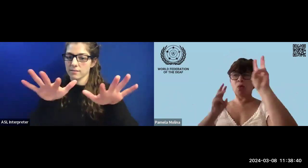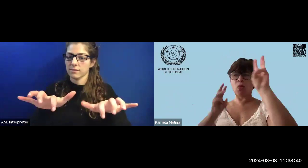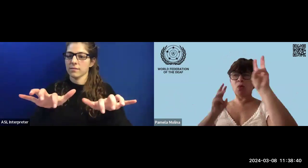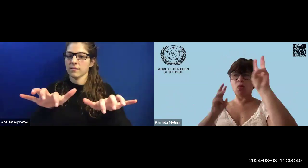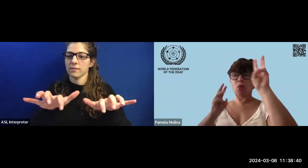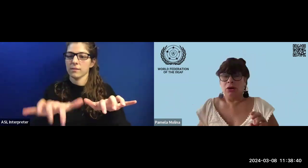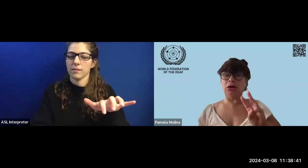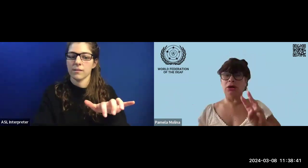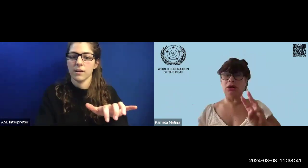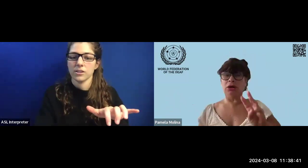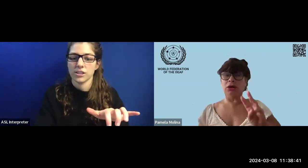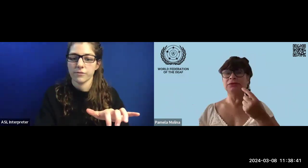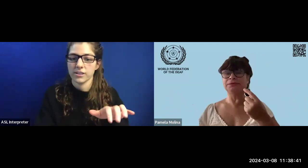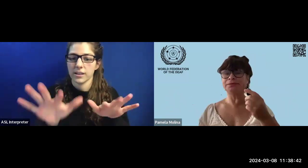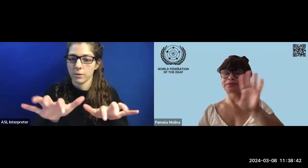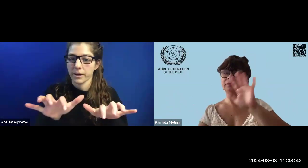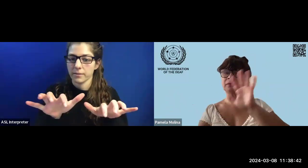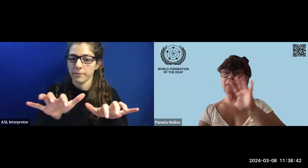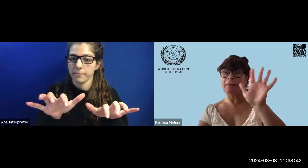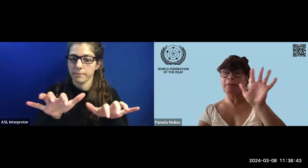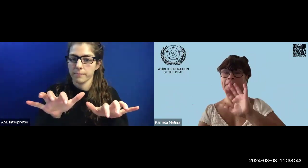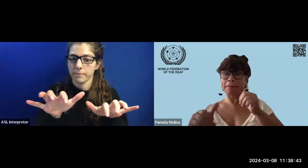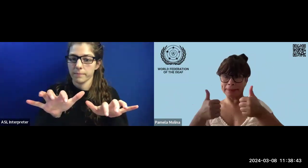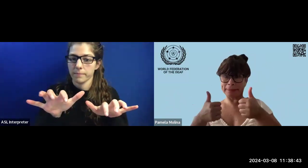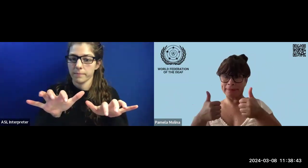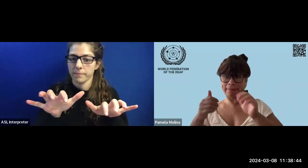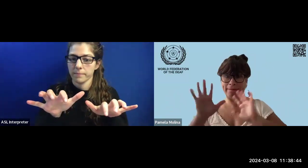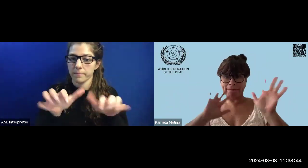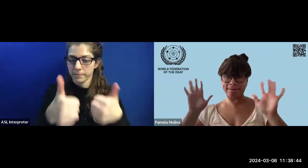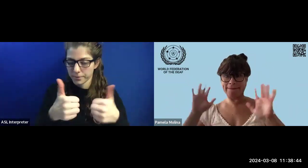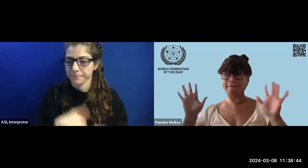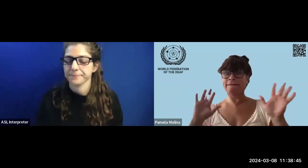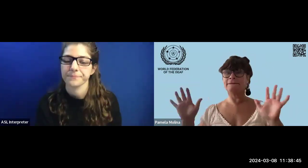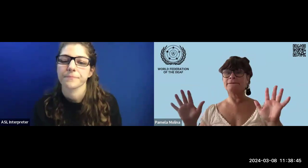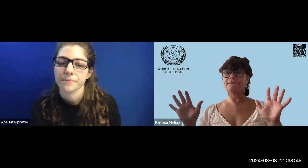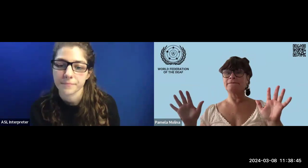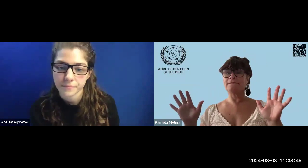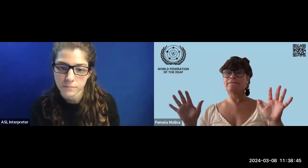She's freezing a little bit.